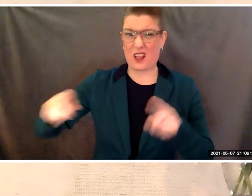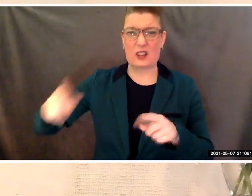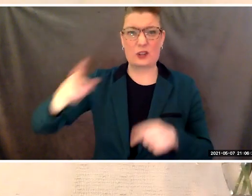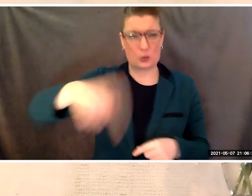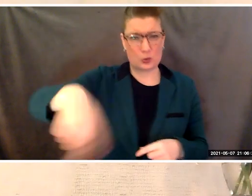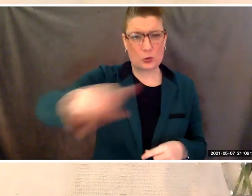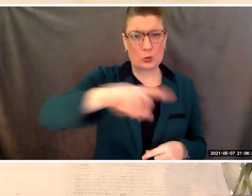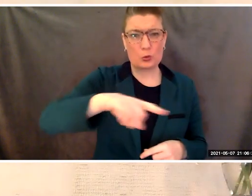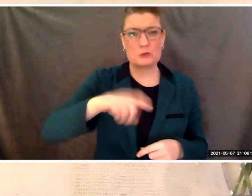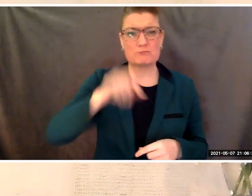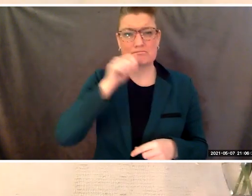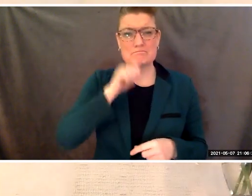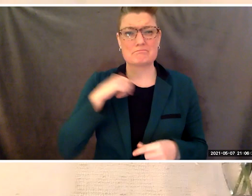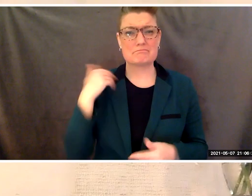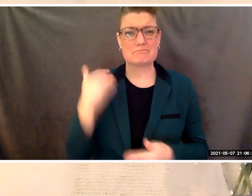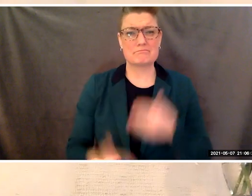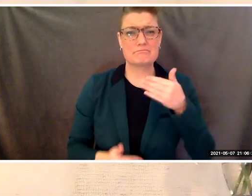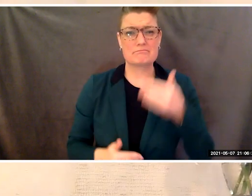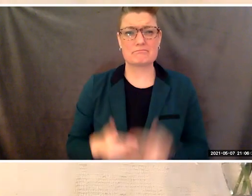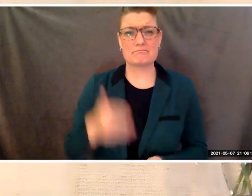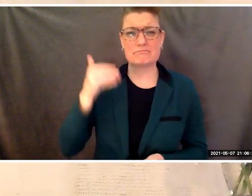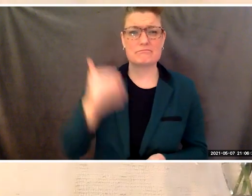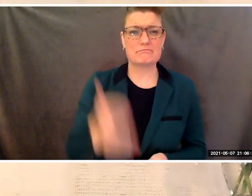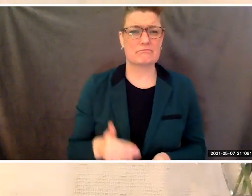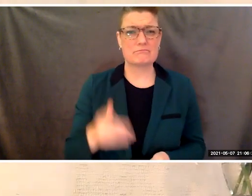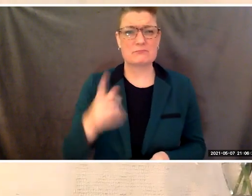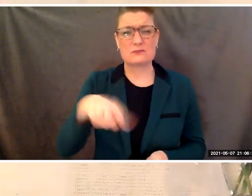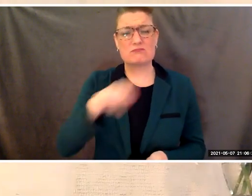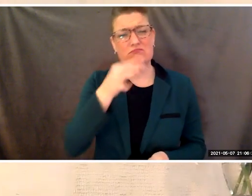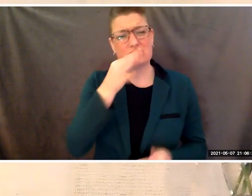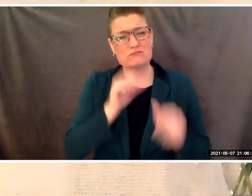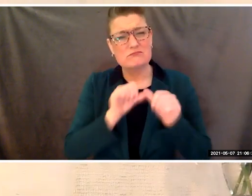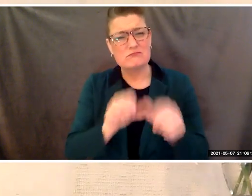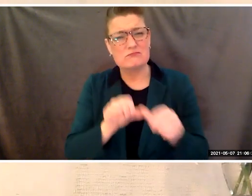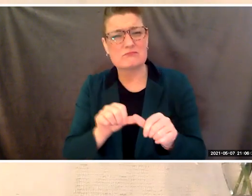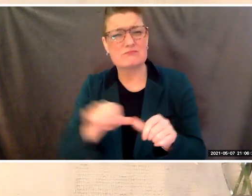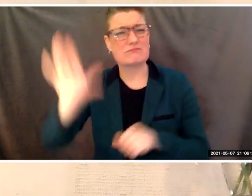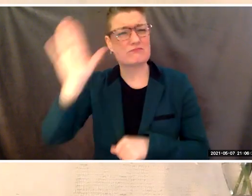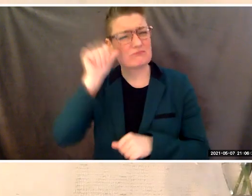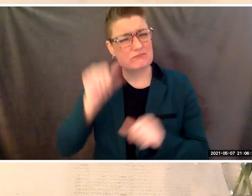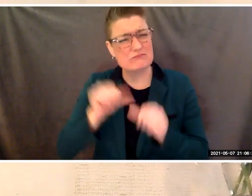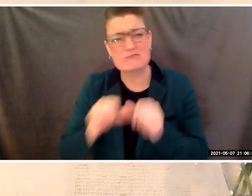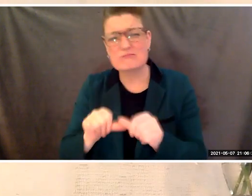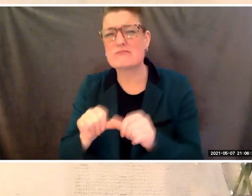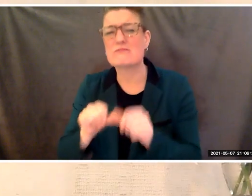Your resilience, your perseverance, your refusal, to not fail, your decision to move forward